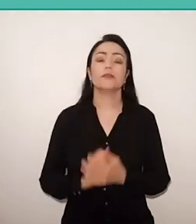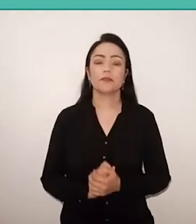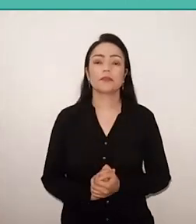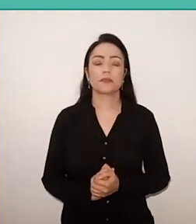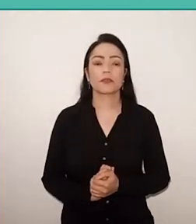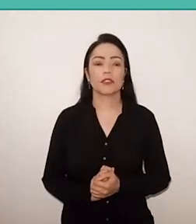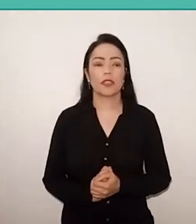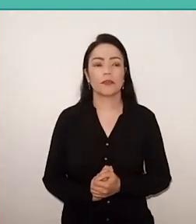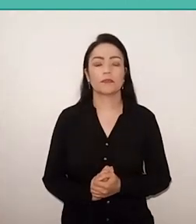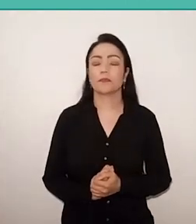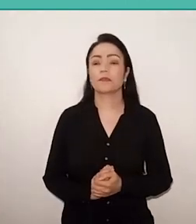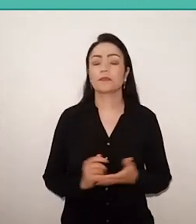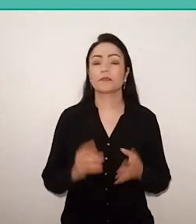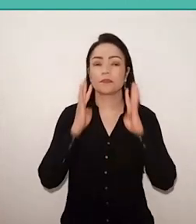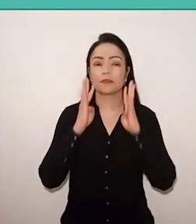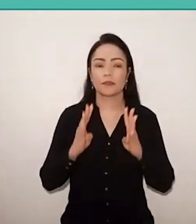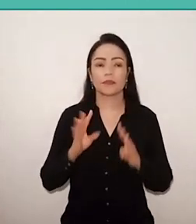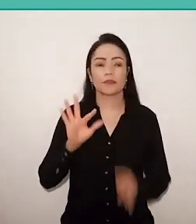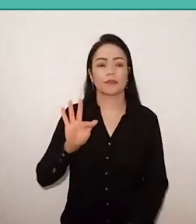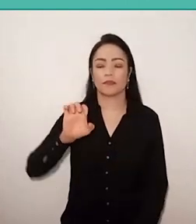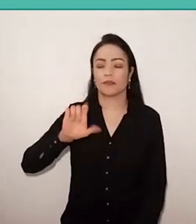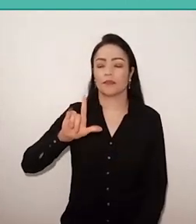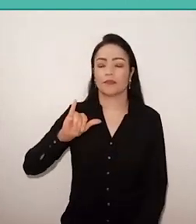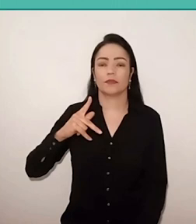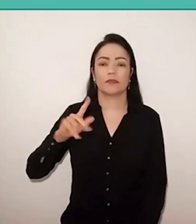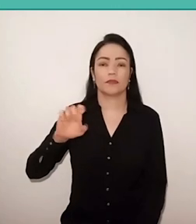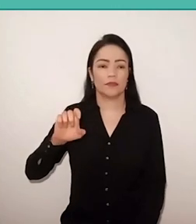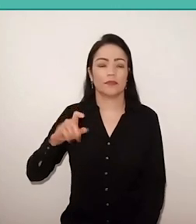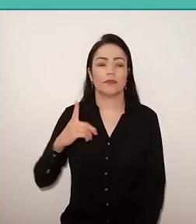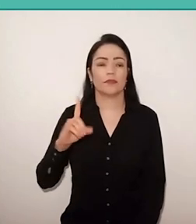And given what they asked me, my name is José Eustáquio Romão,